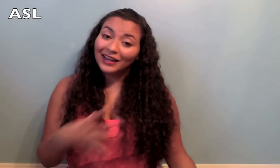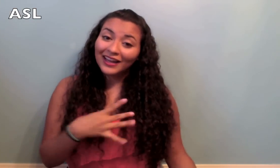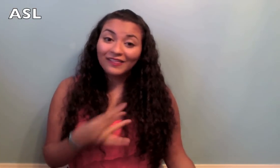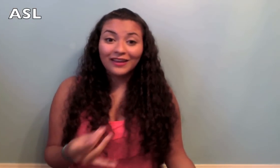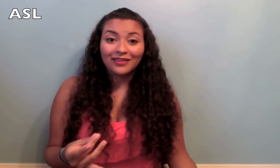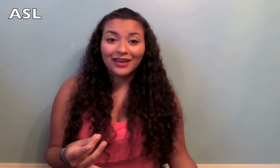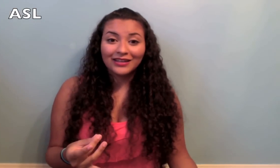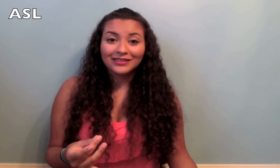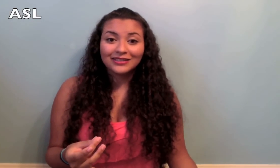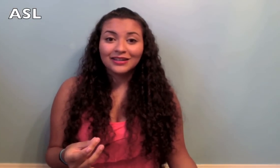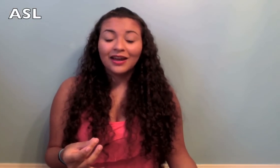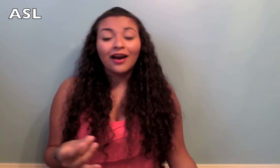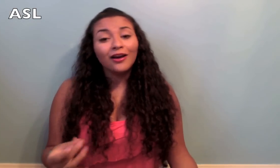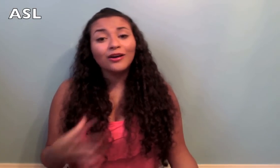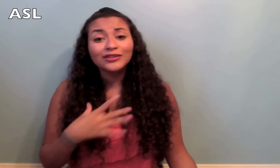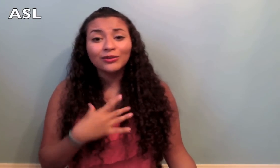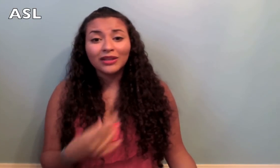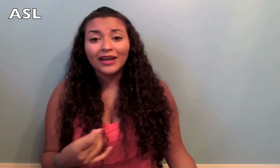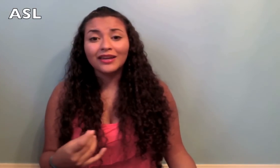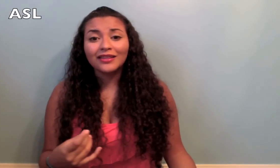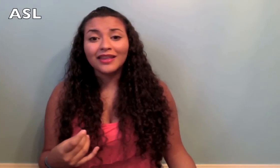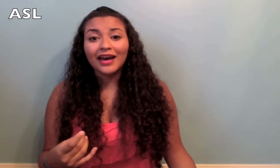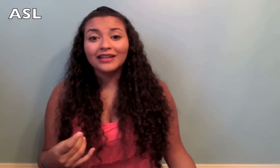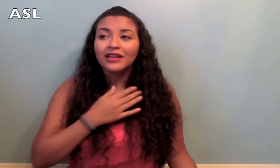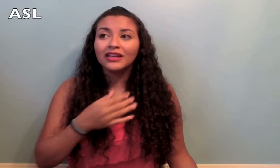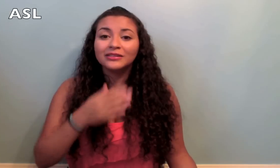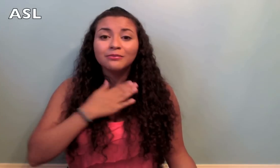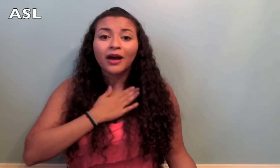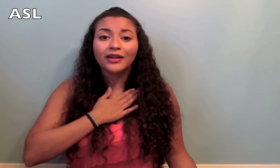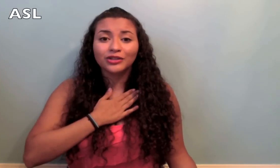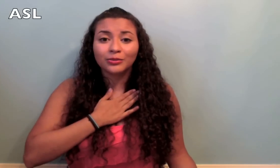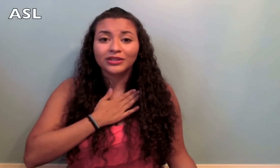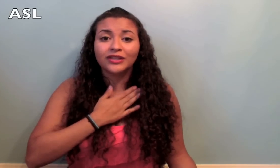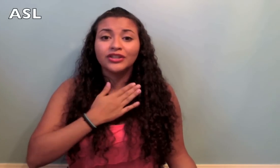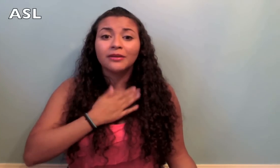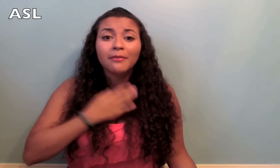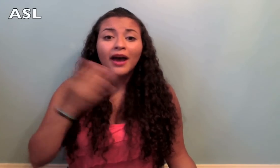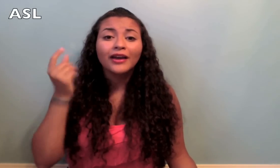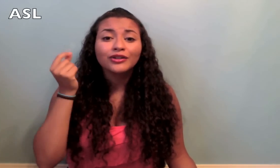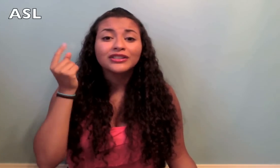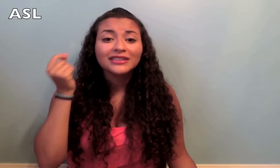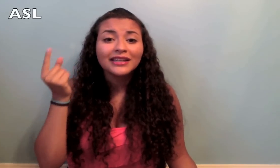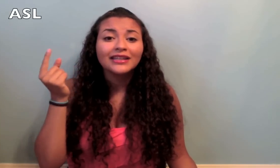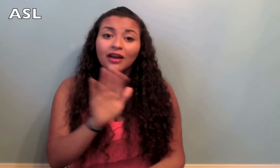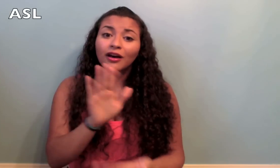I like that I also like that its my interpretation and my understanding of